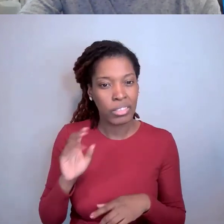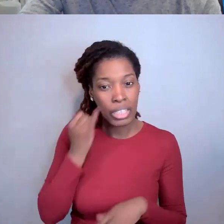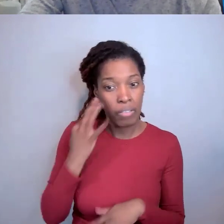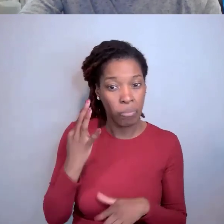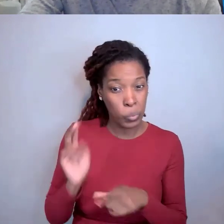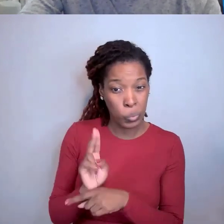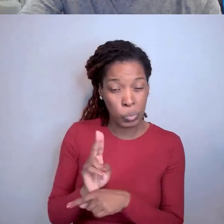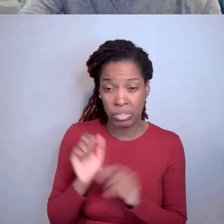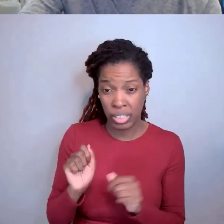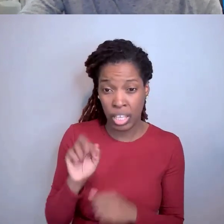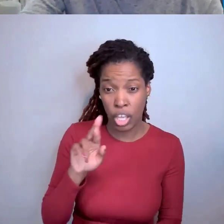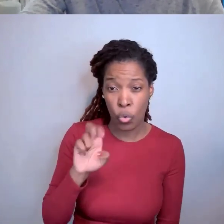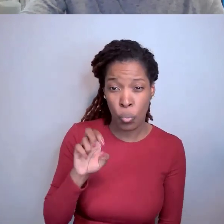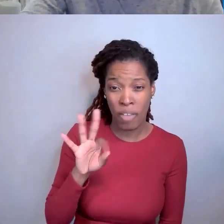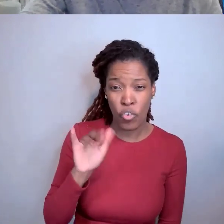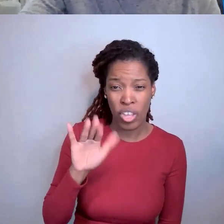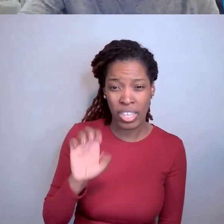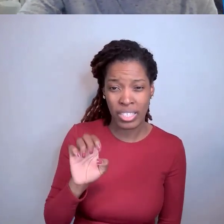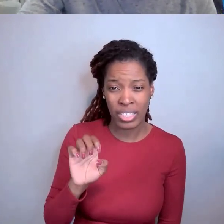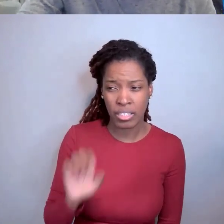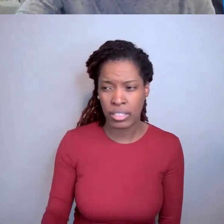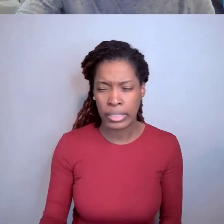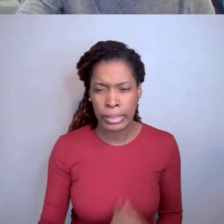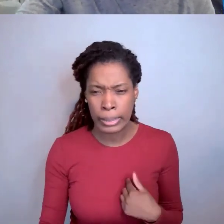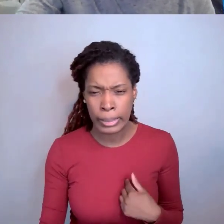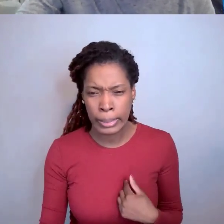Not sure I fully understand the question on that one.